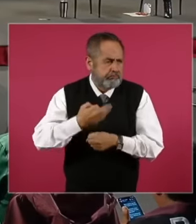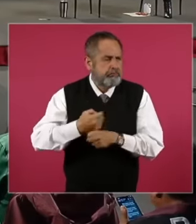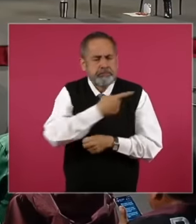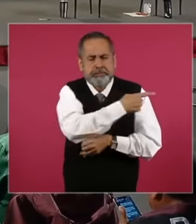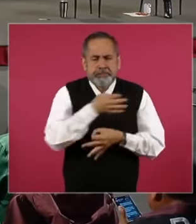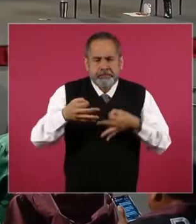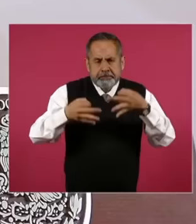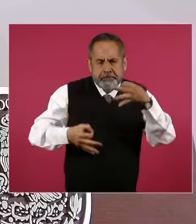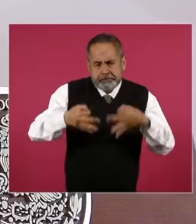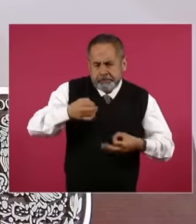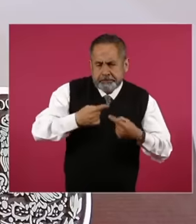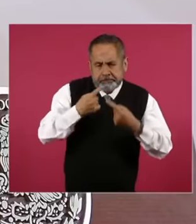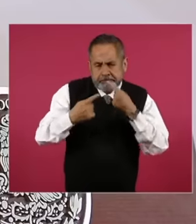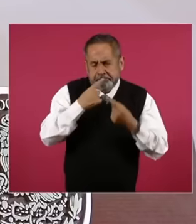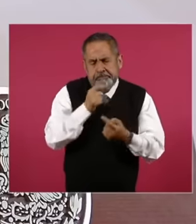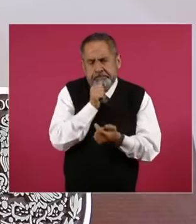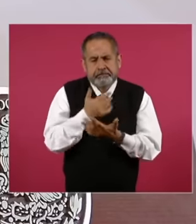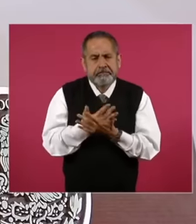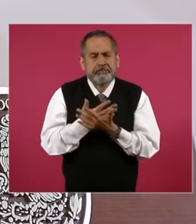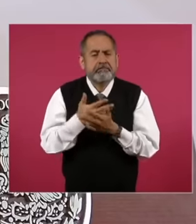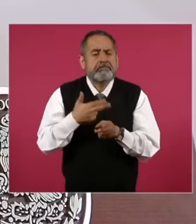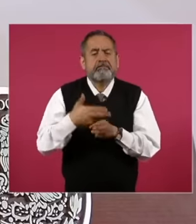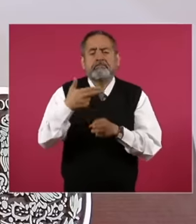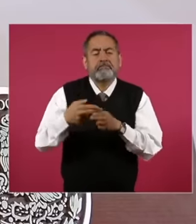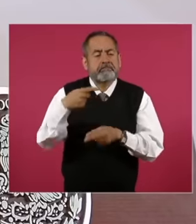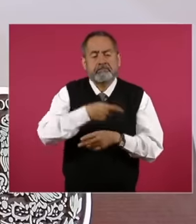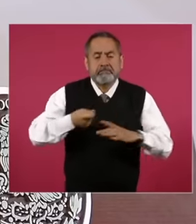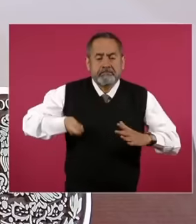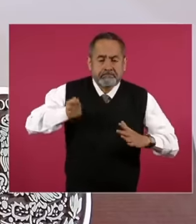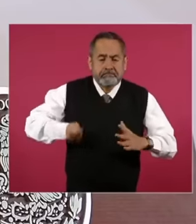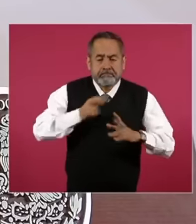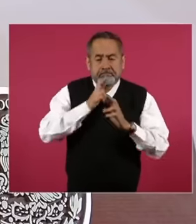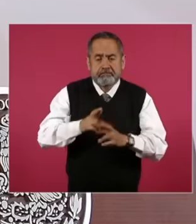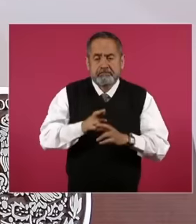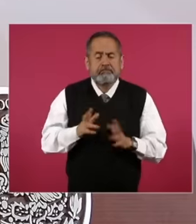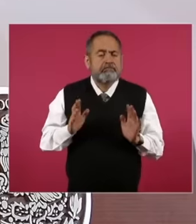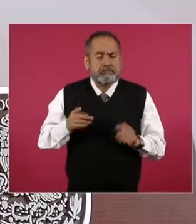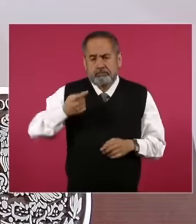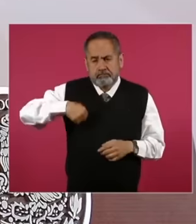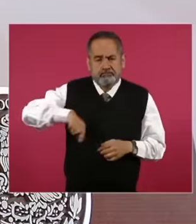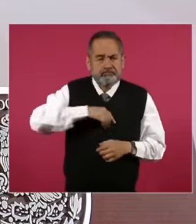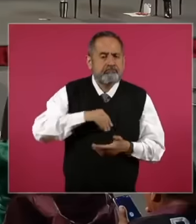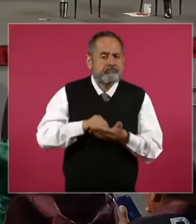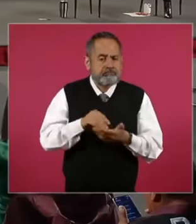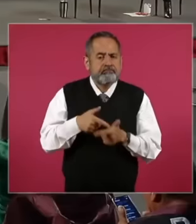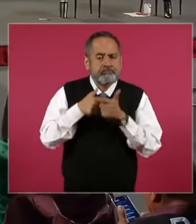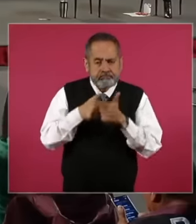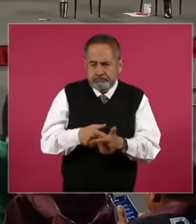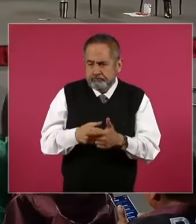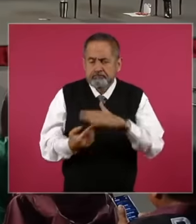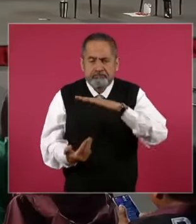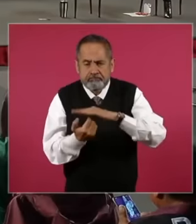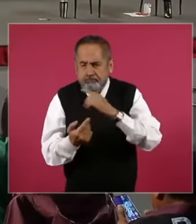the trial pending resolution but We continue to advance in the dialogue tables is how much